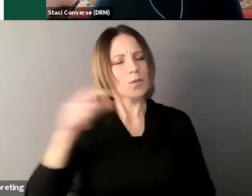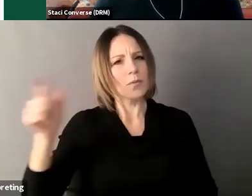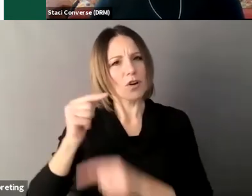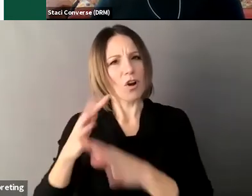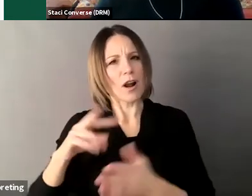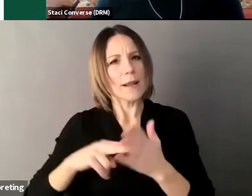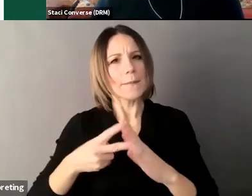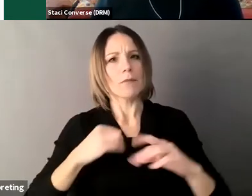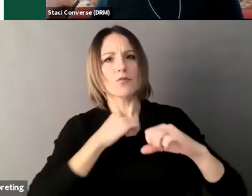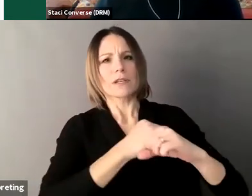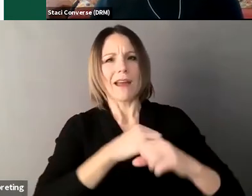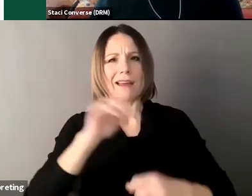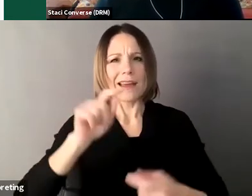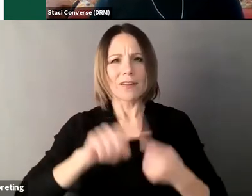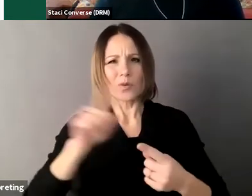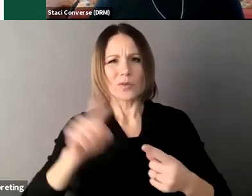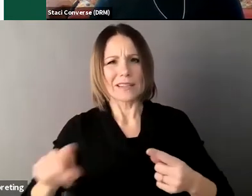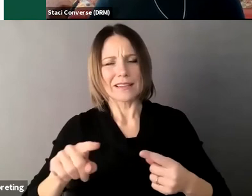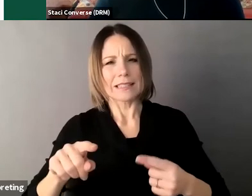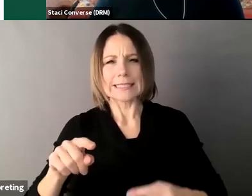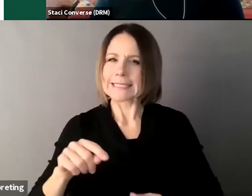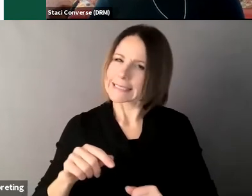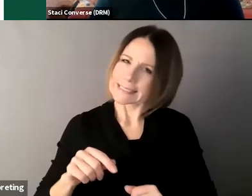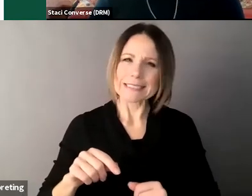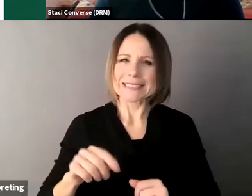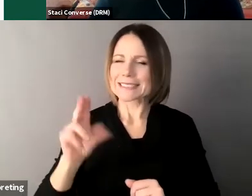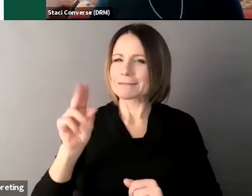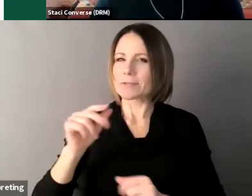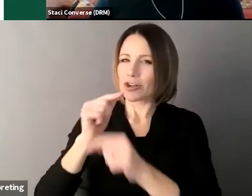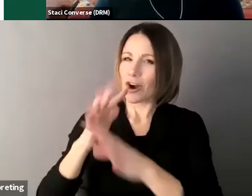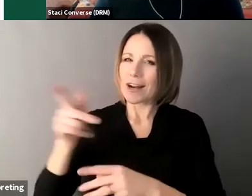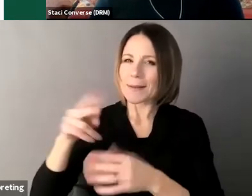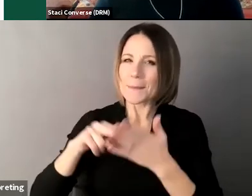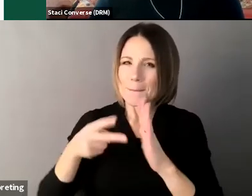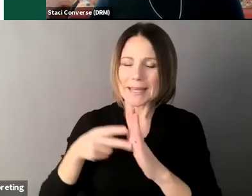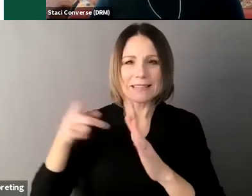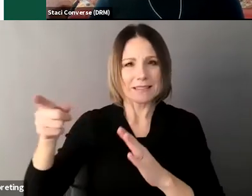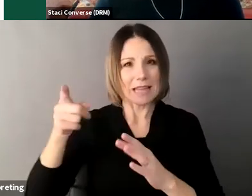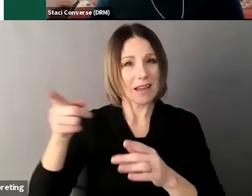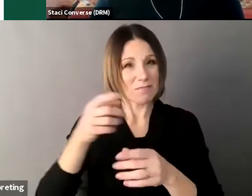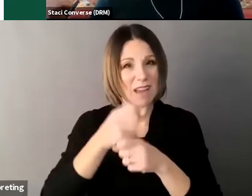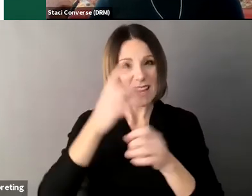is limited to decision-making and it's not a guarantee against abuse neglect exploitation